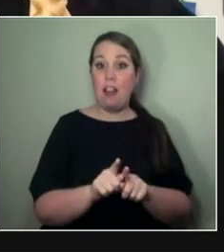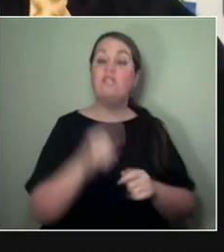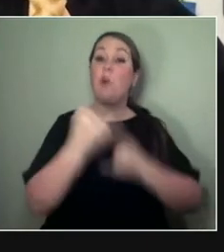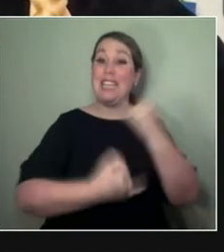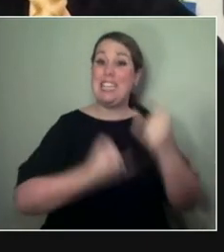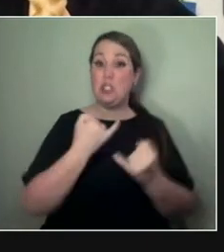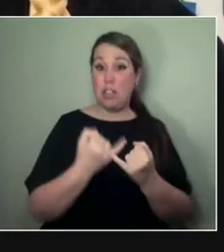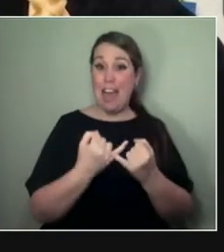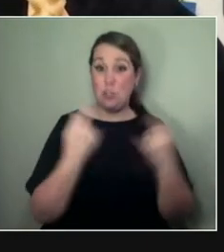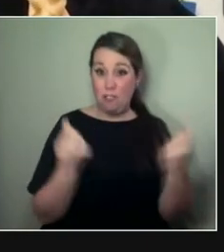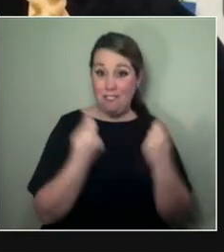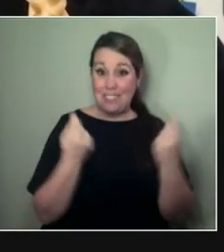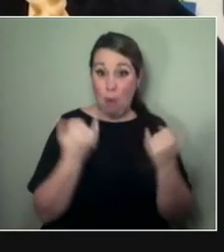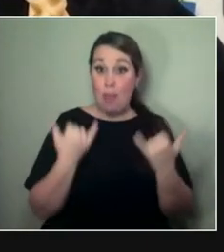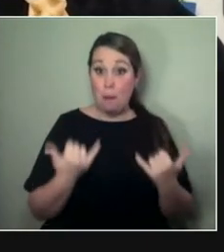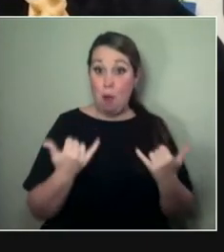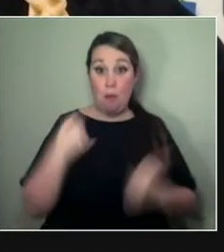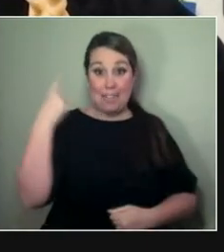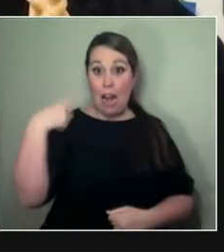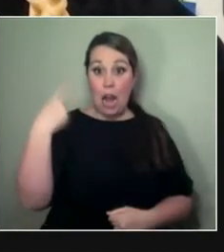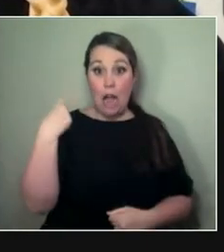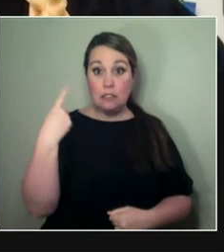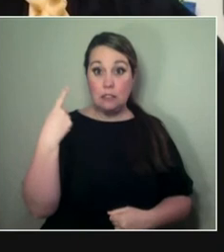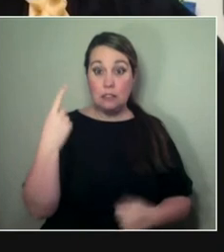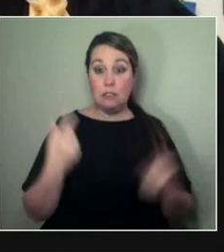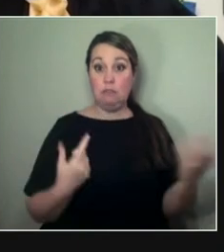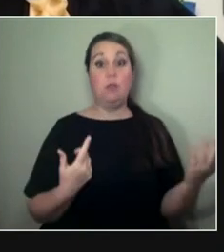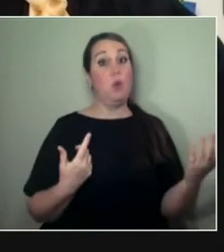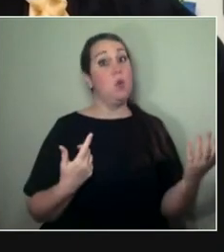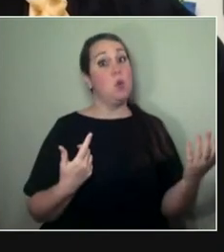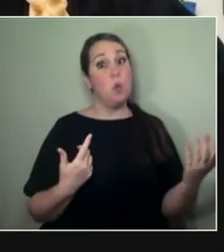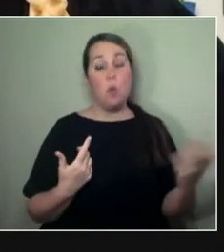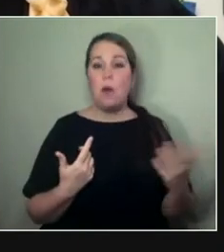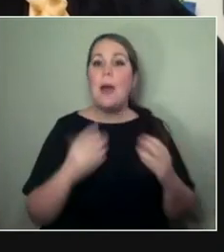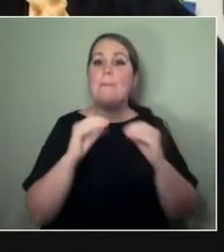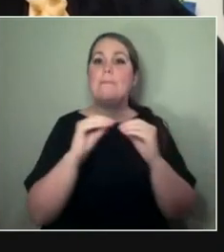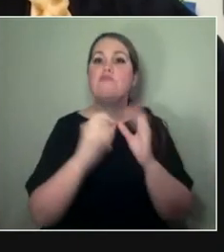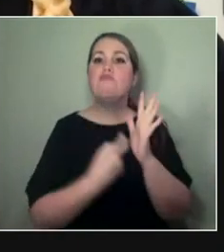in London now, post-Brexit and out of the pandemic